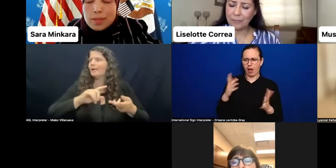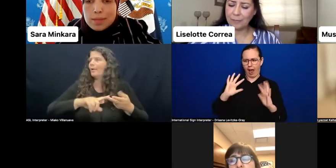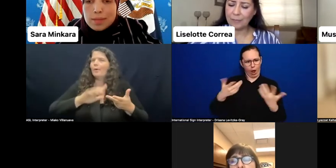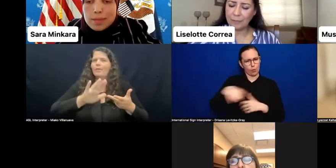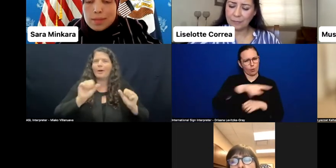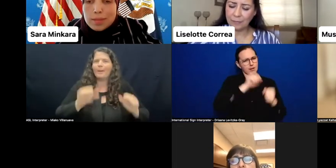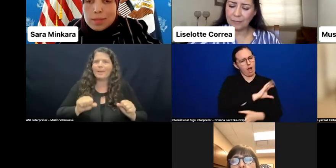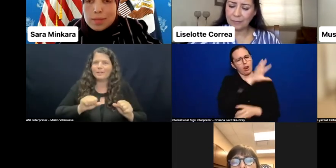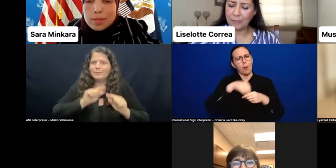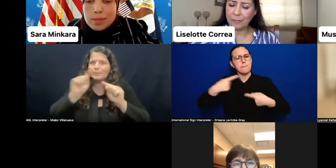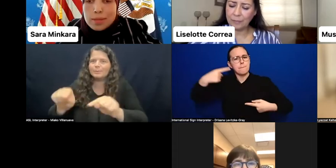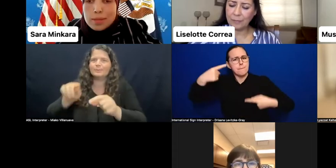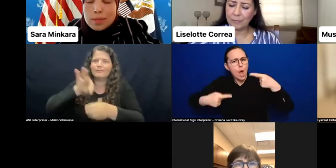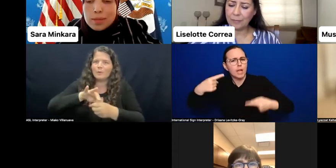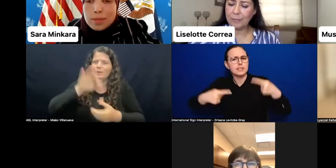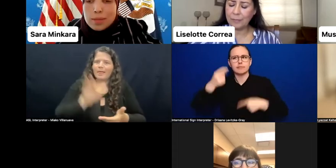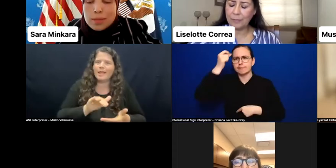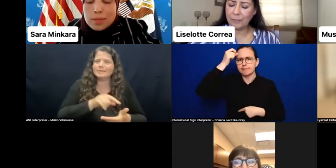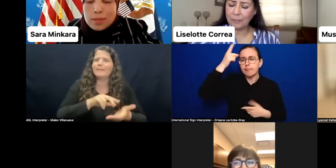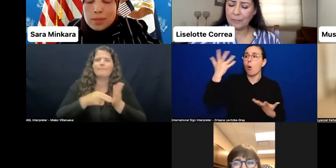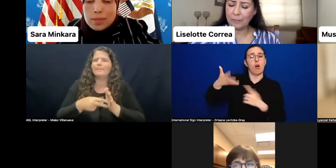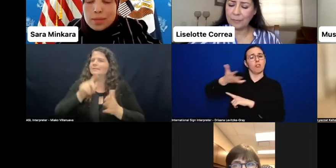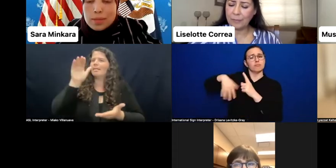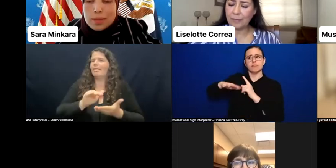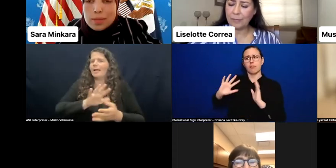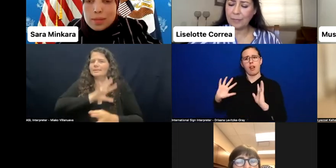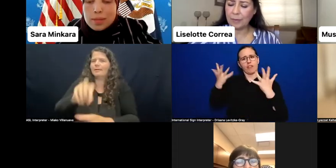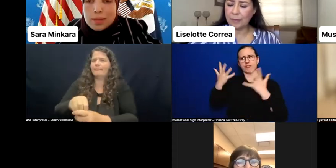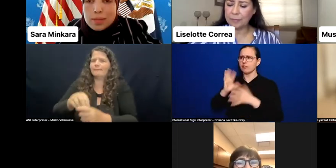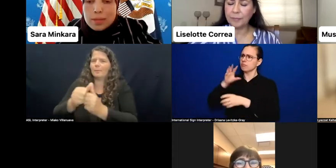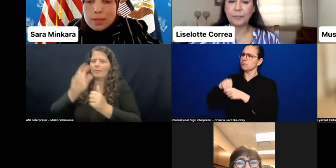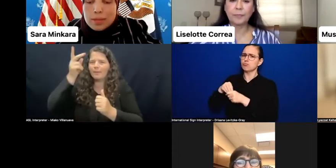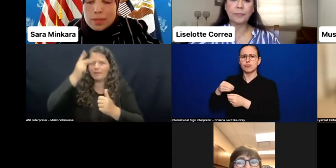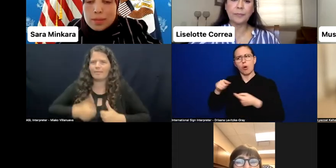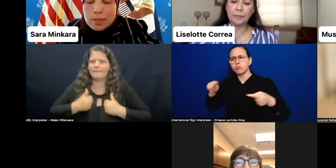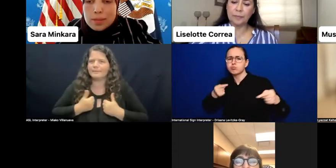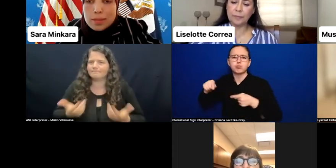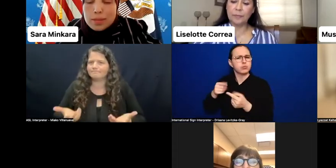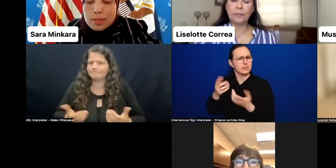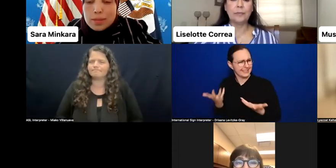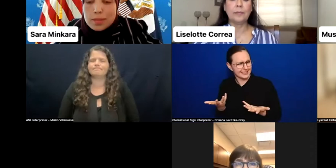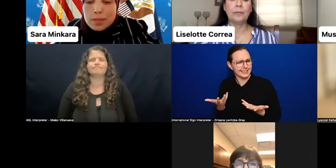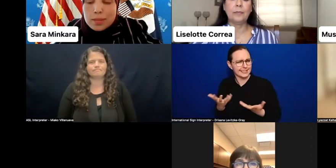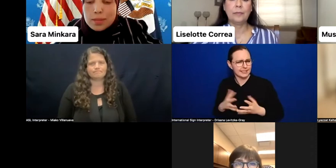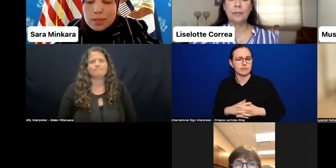Strong inclusive laws developed in consultation with advocates experiencing a range of disabilities